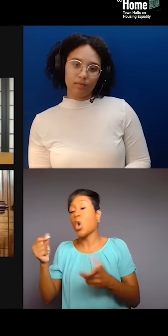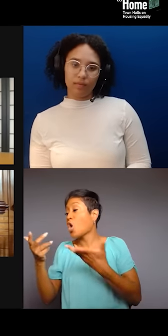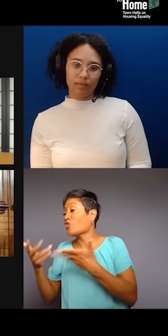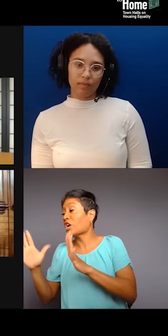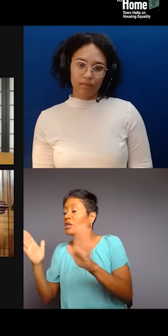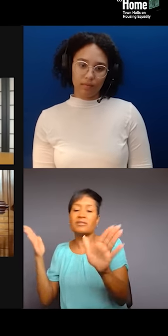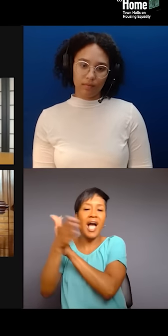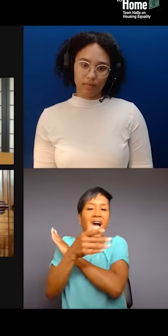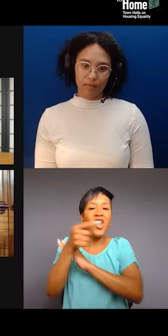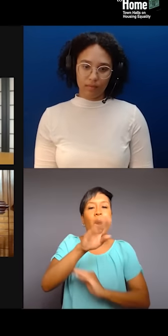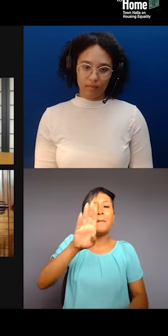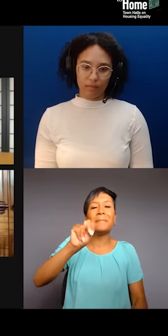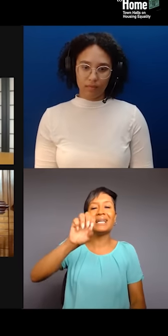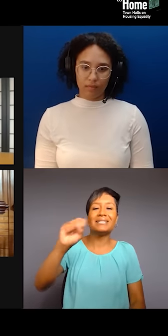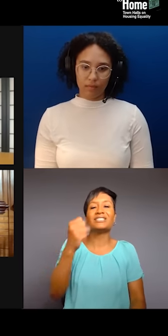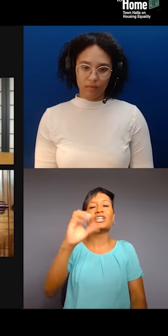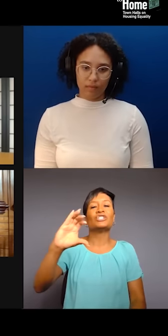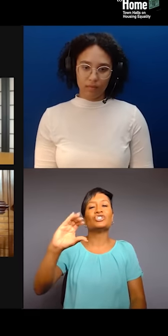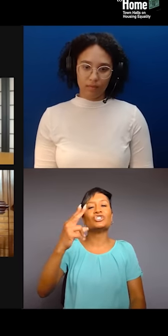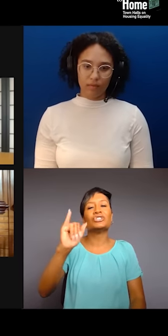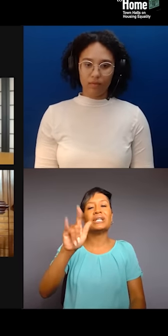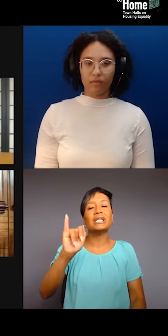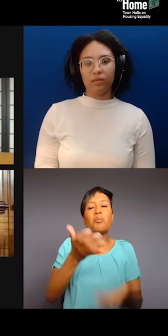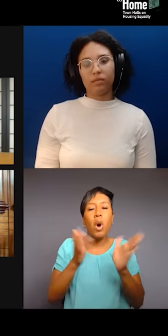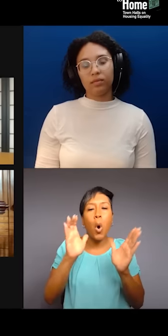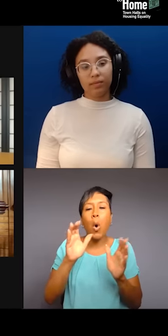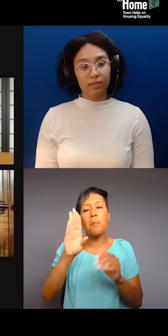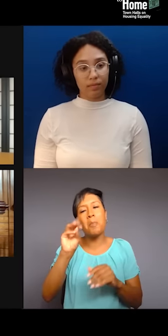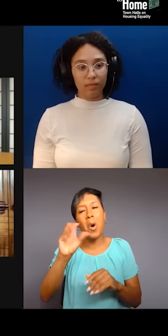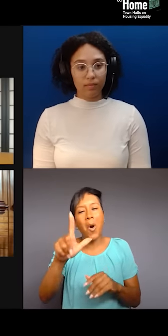that were here that paid the taxes, that kept the city moving, you know,